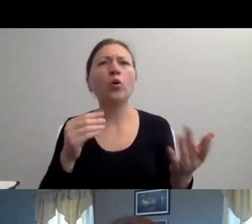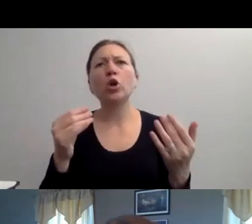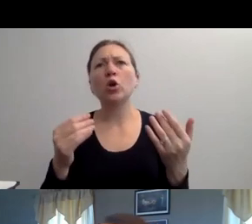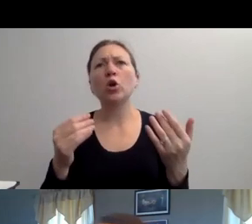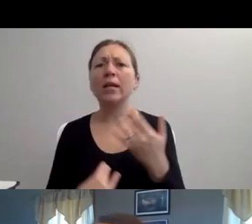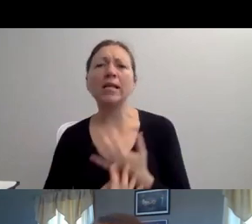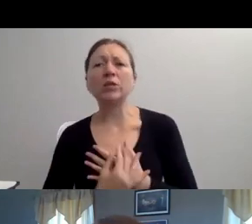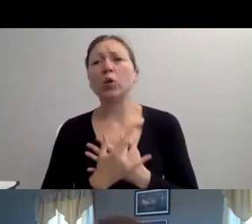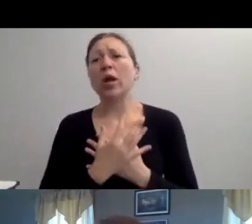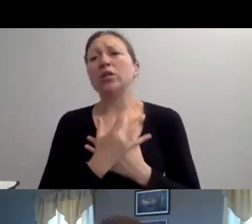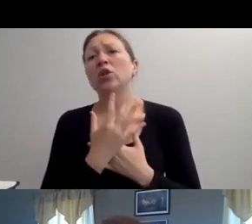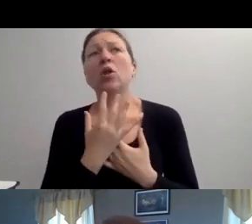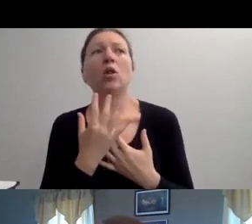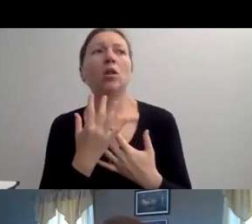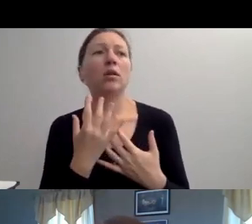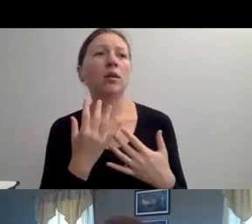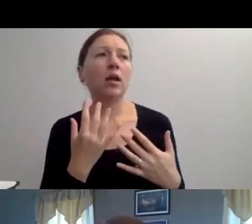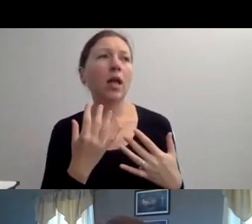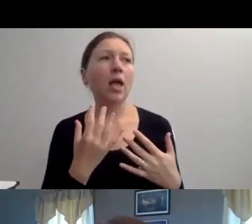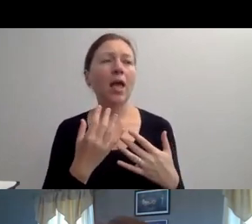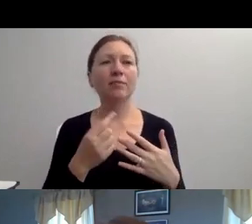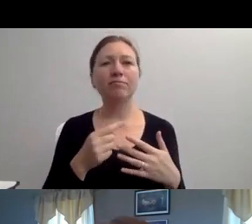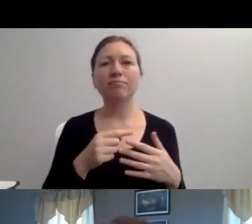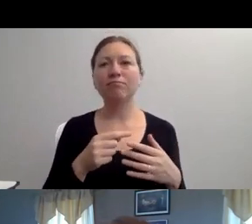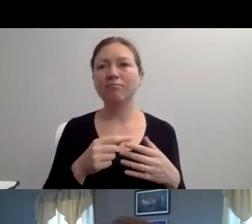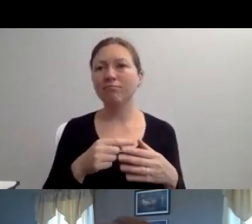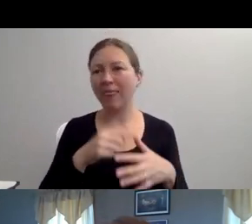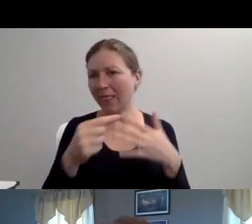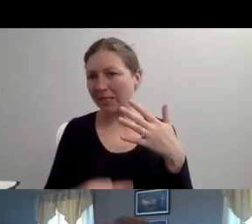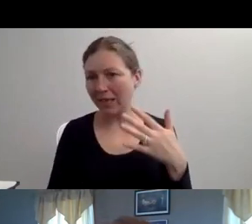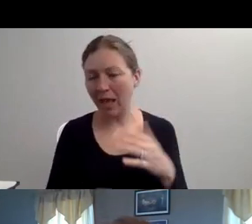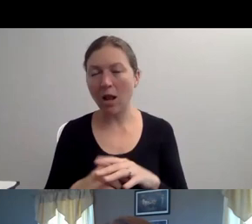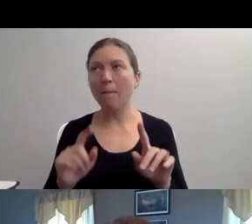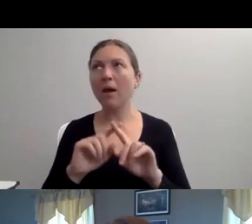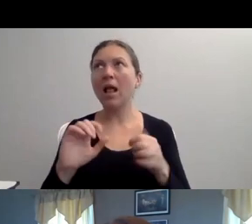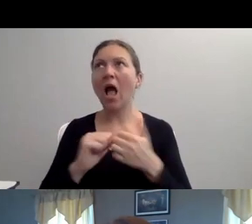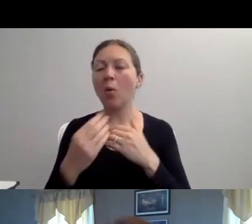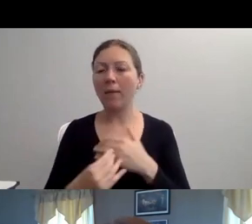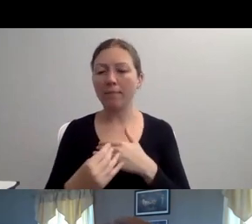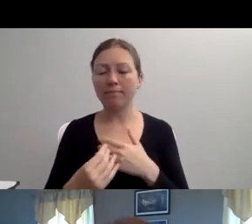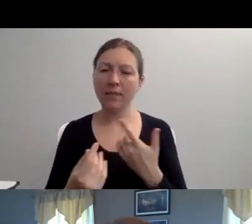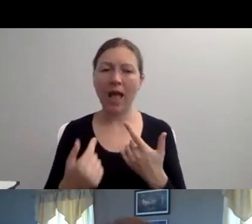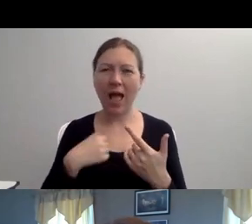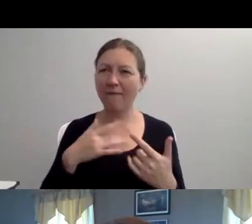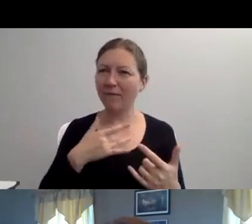PERFECT. I WANT TO GO OVER TO THE NEXT SLIDE WHERE LORI WILL JUST GO OVER SOME REALLY ACTIONABLE